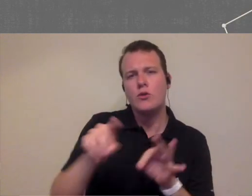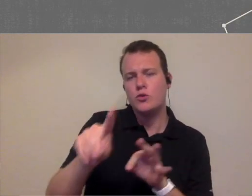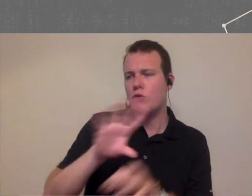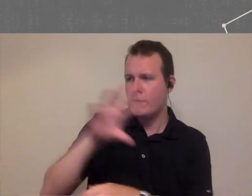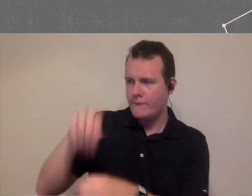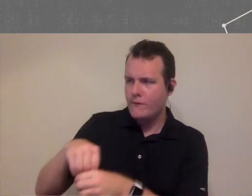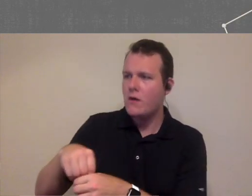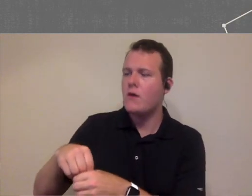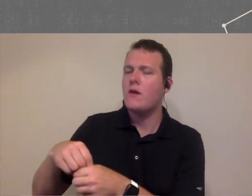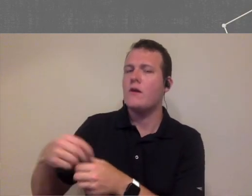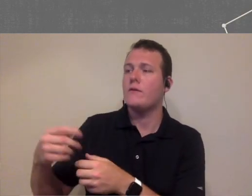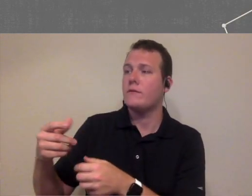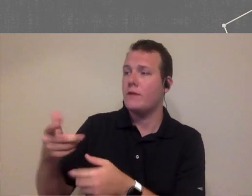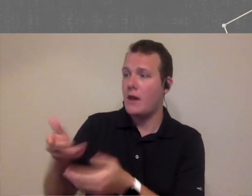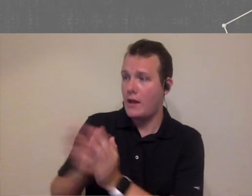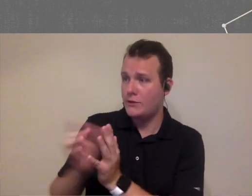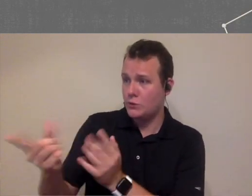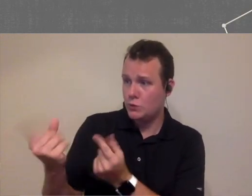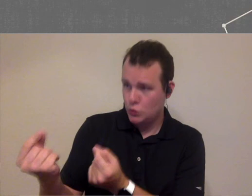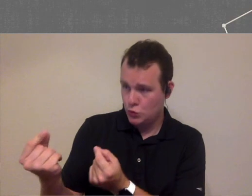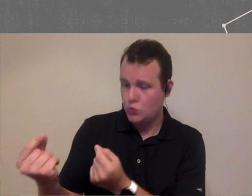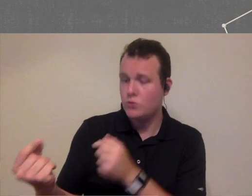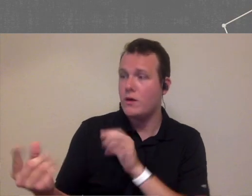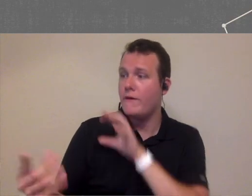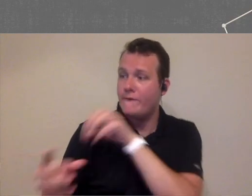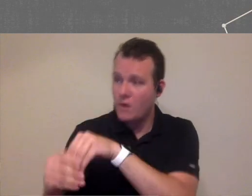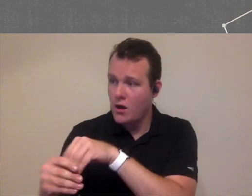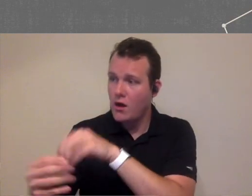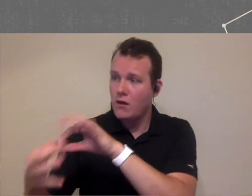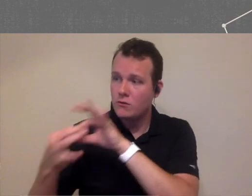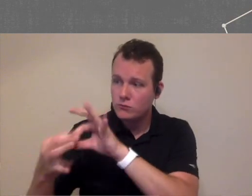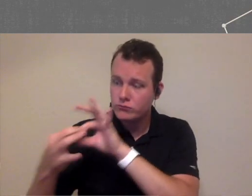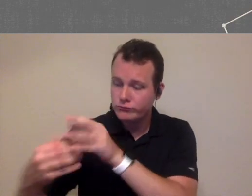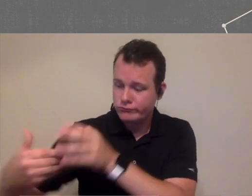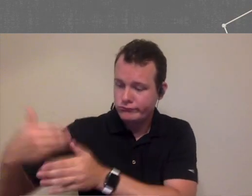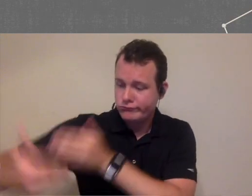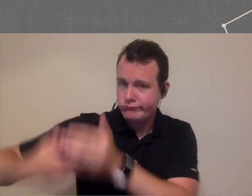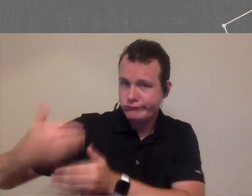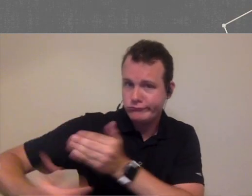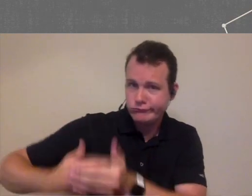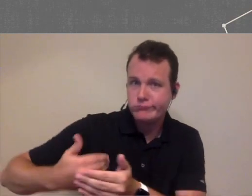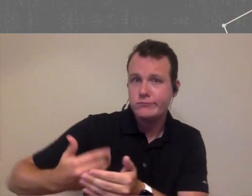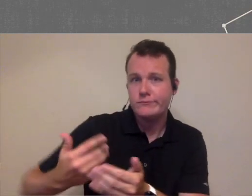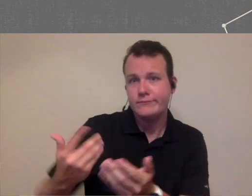degree involved with that so you're learning - because that's gonna help their learning process and it's just gonna help